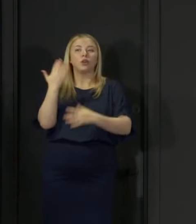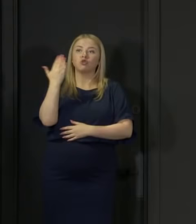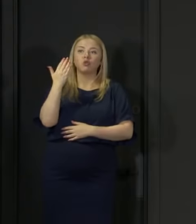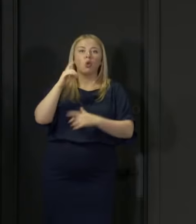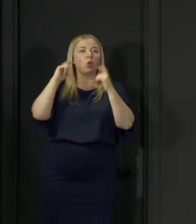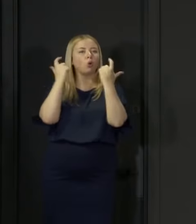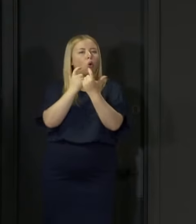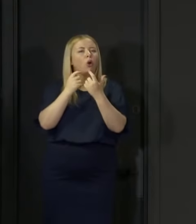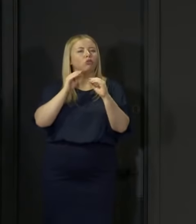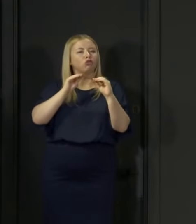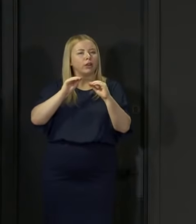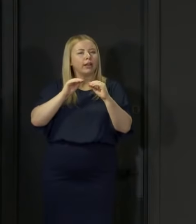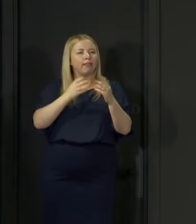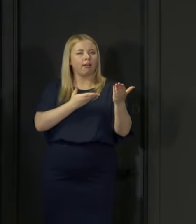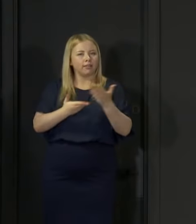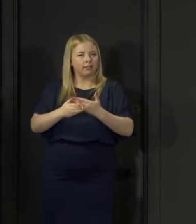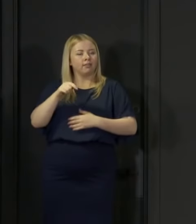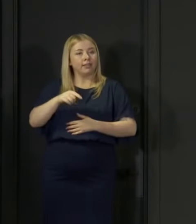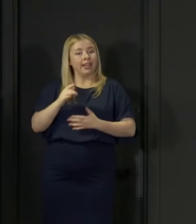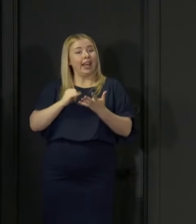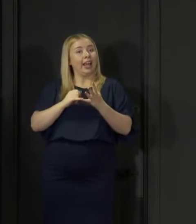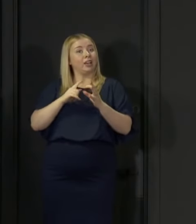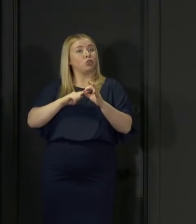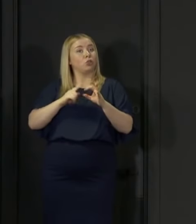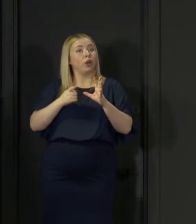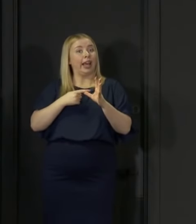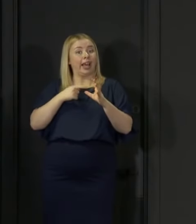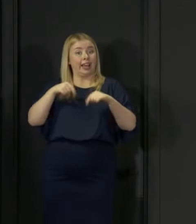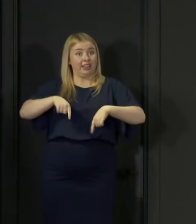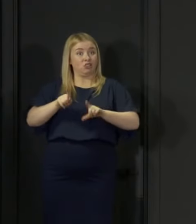The SQA is this year running a free appeal service.